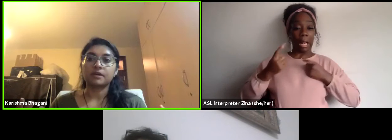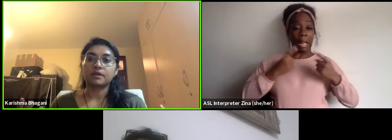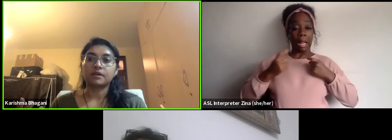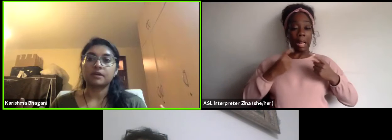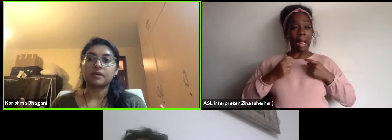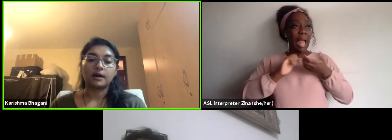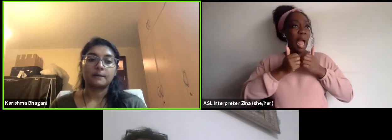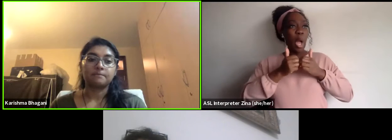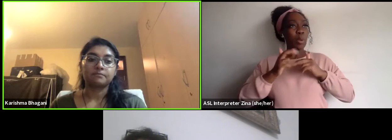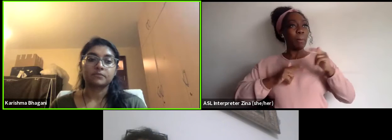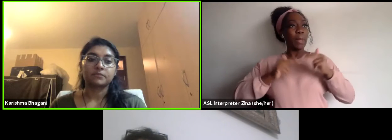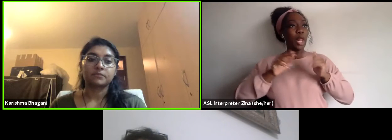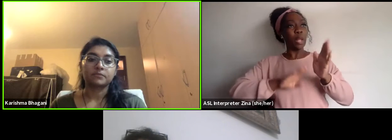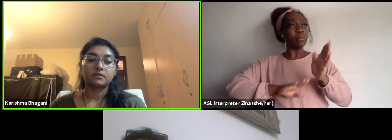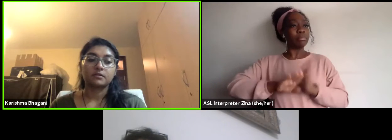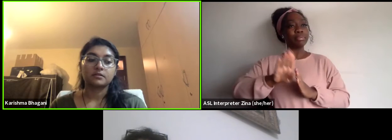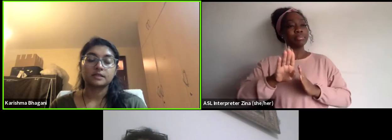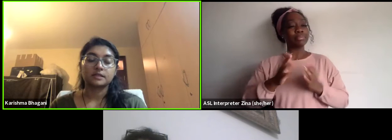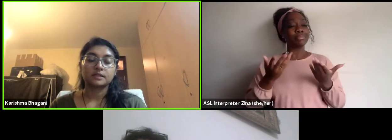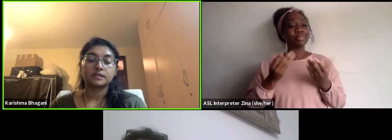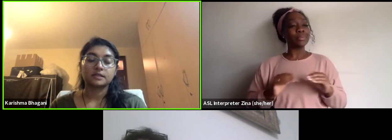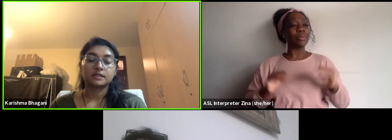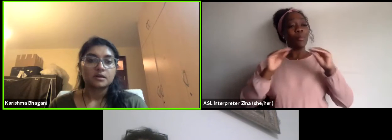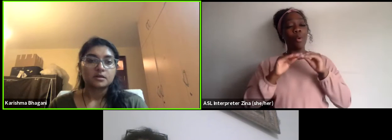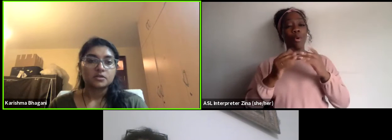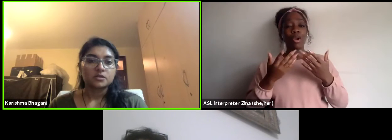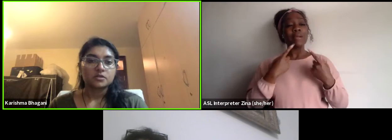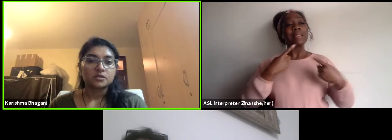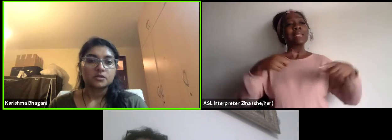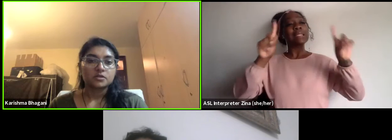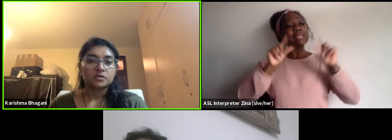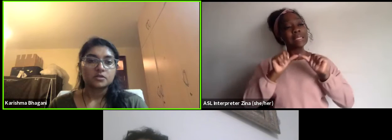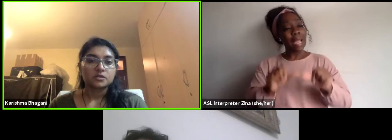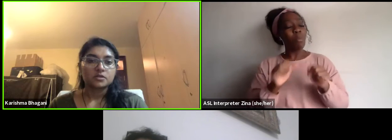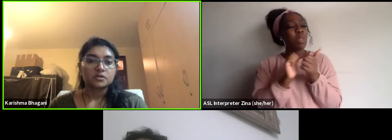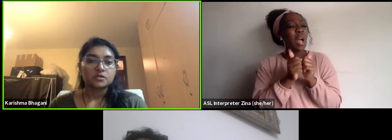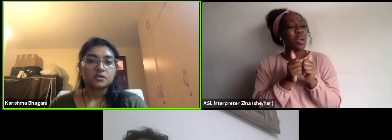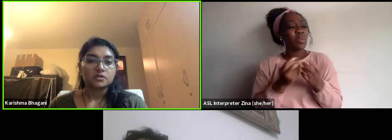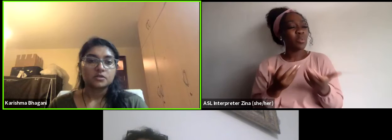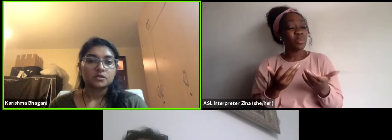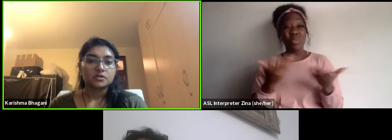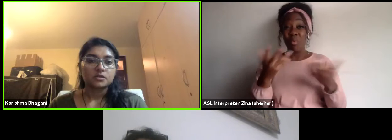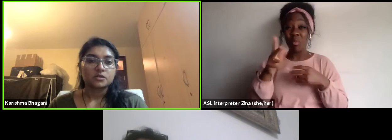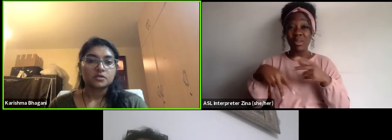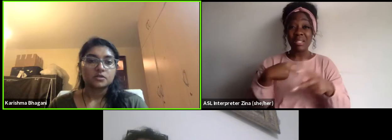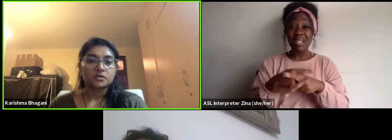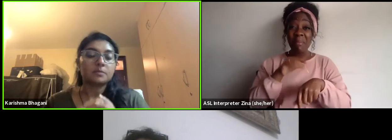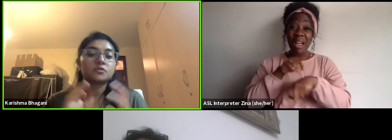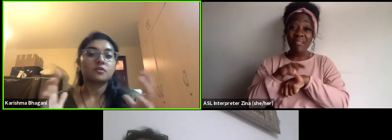a little bit more sustainable. So what advice would you have for a small company in terms